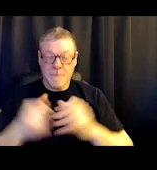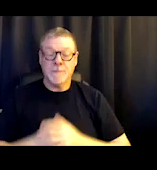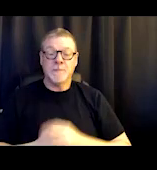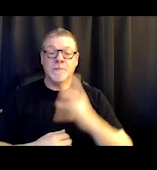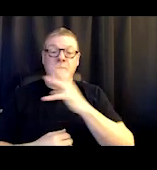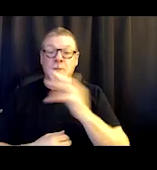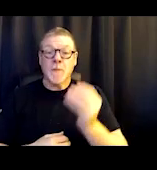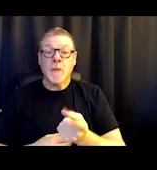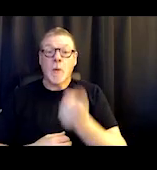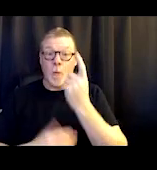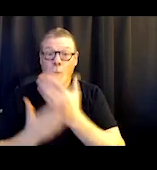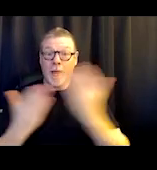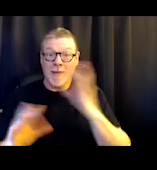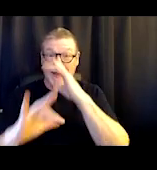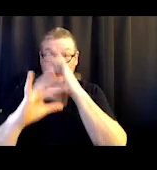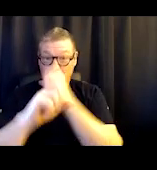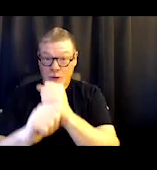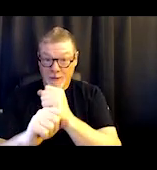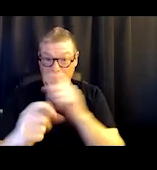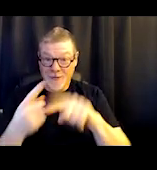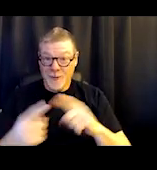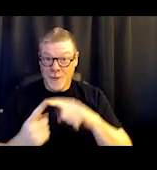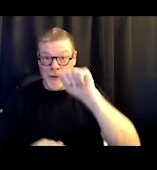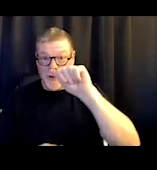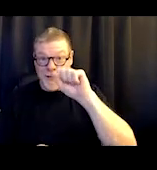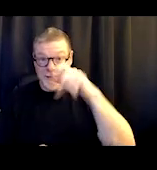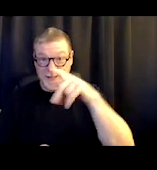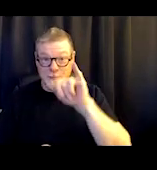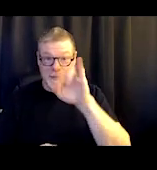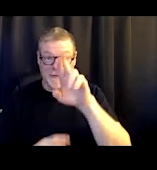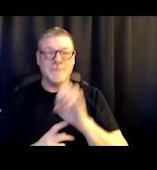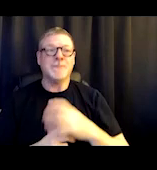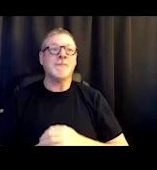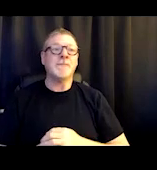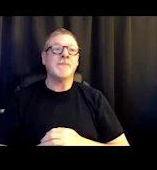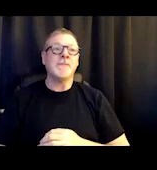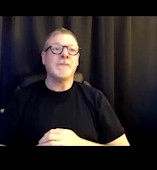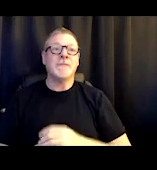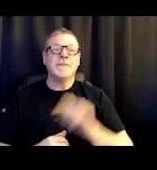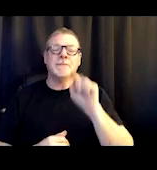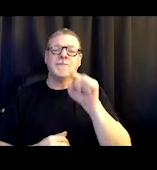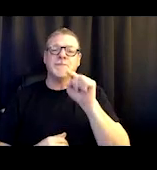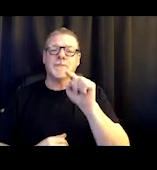that attracted me to Aspire as a potential partner was they had already gone down the road